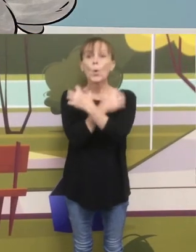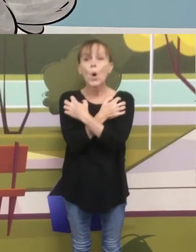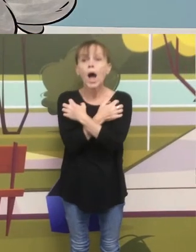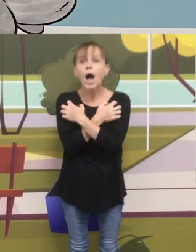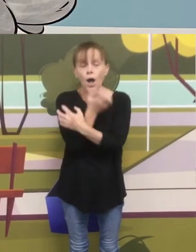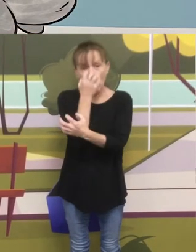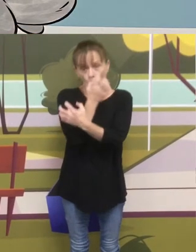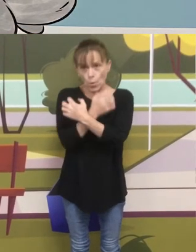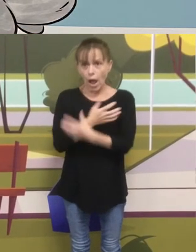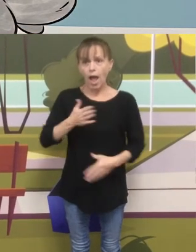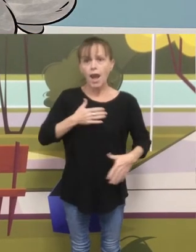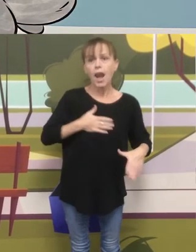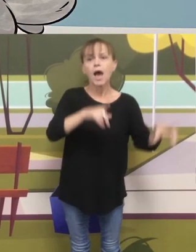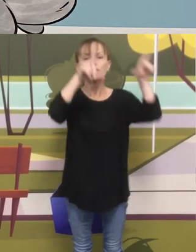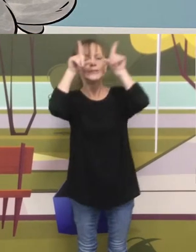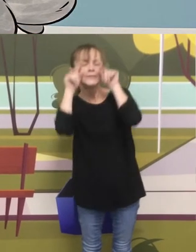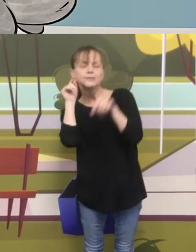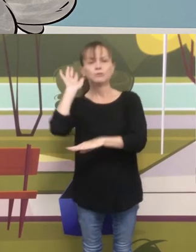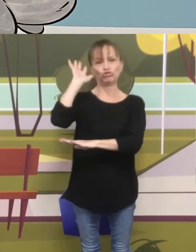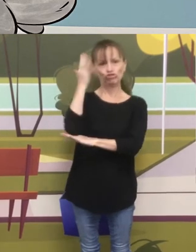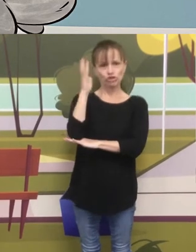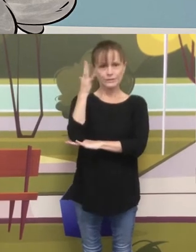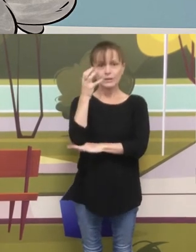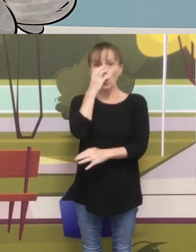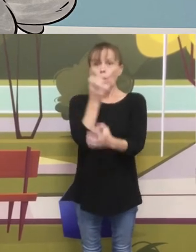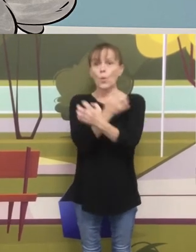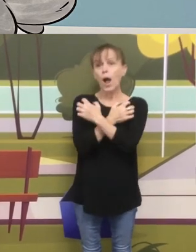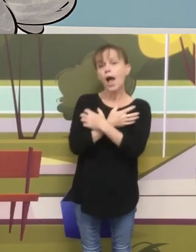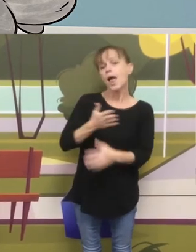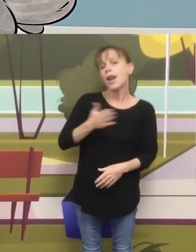Koalas like to sleep in trees, koalas like to eat gum leaves,